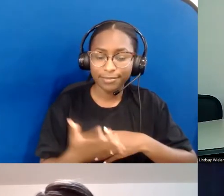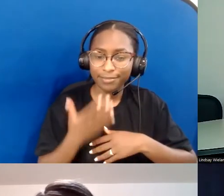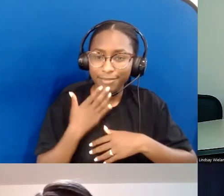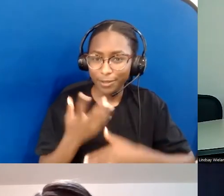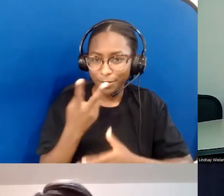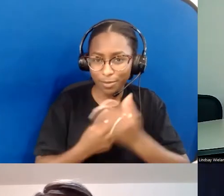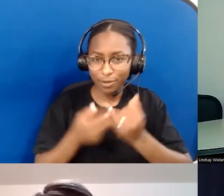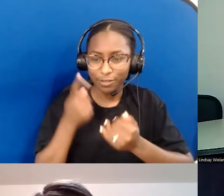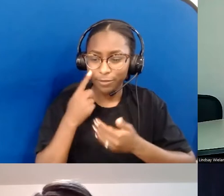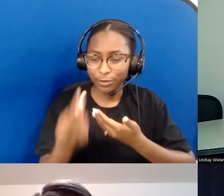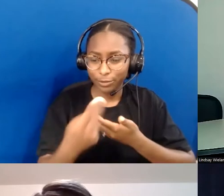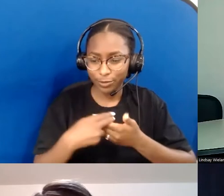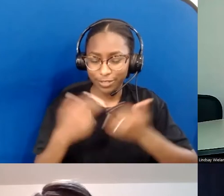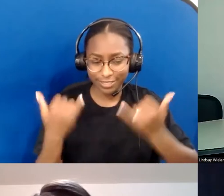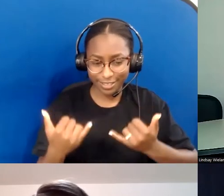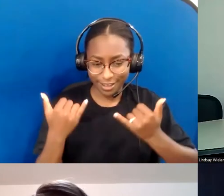for our keynote; and I'll pass it to you now.